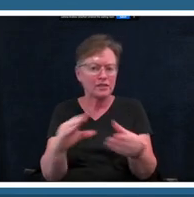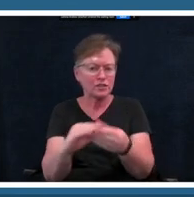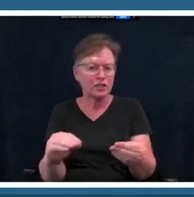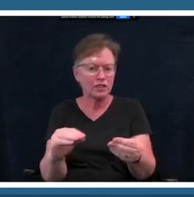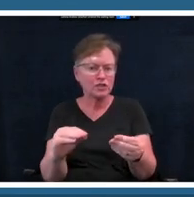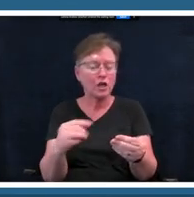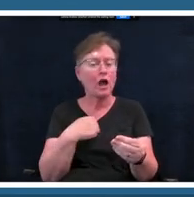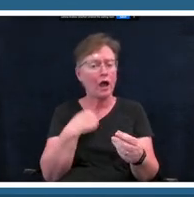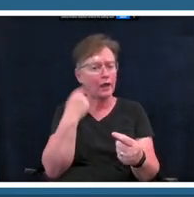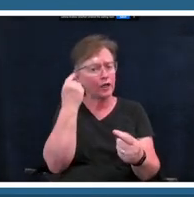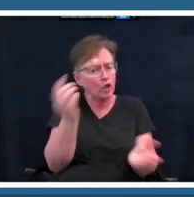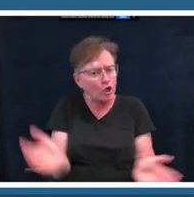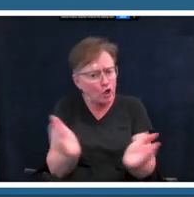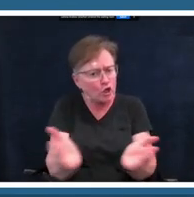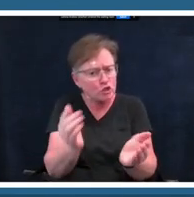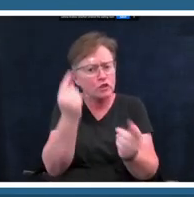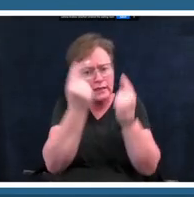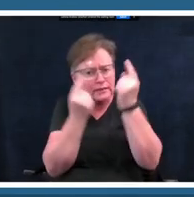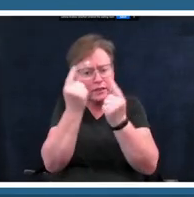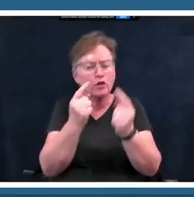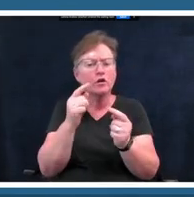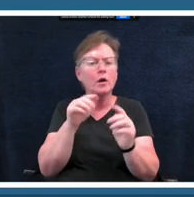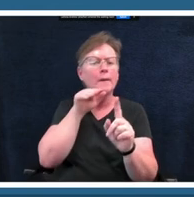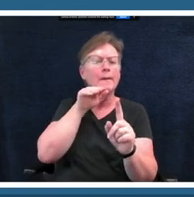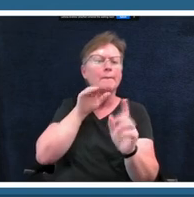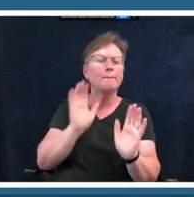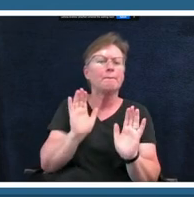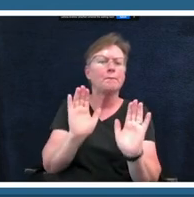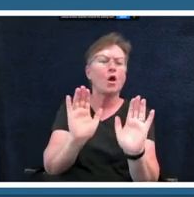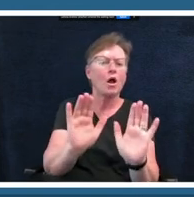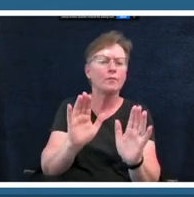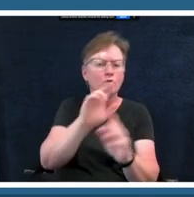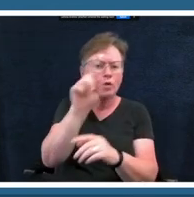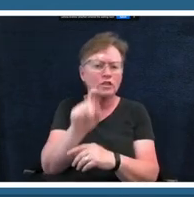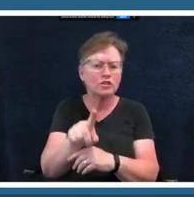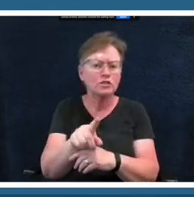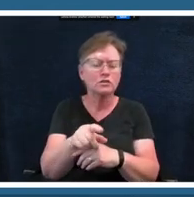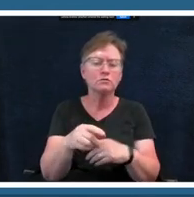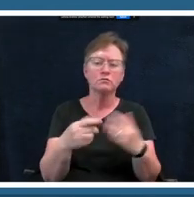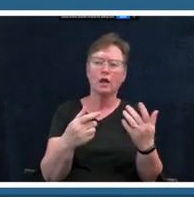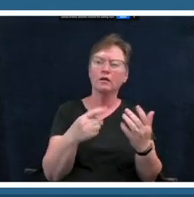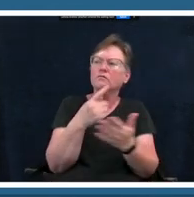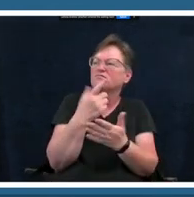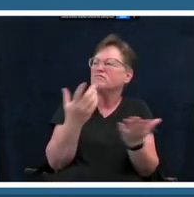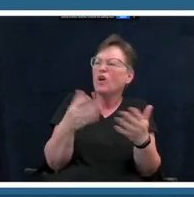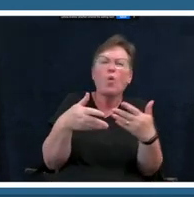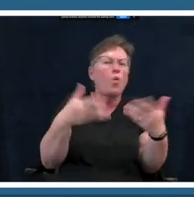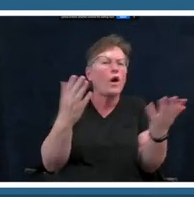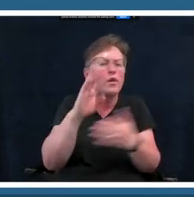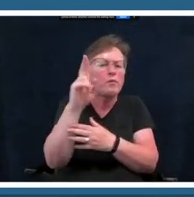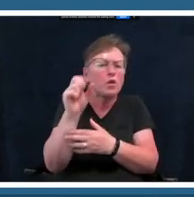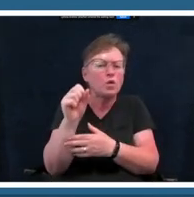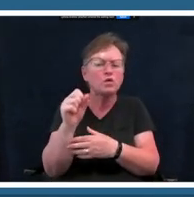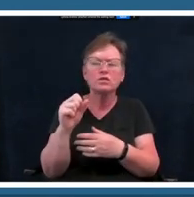well so like we mentioned um what is the blues what things come to mind allow